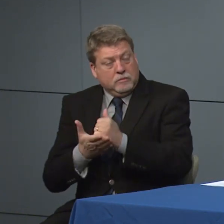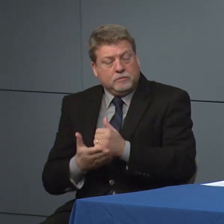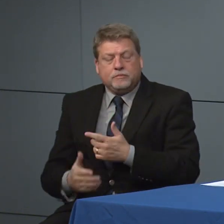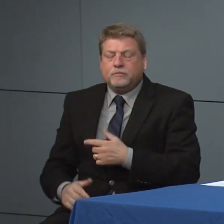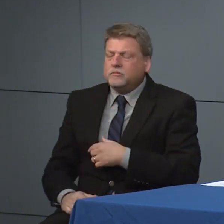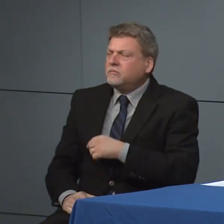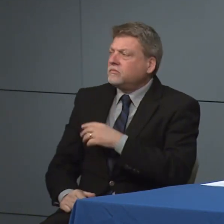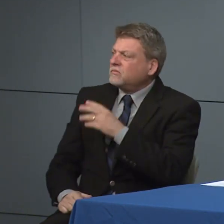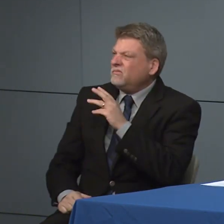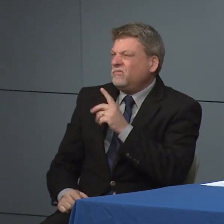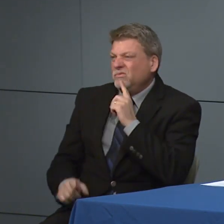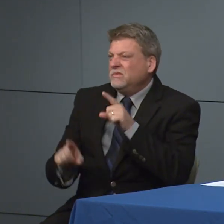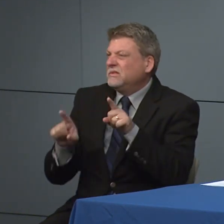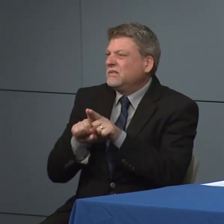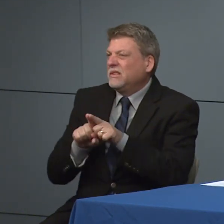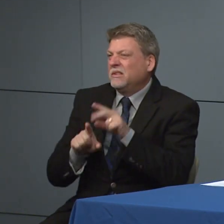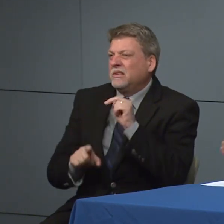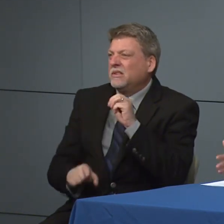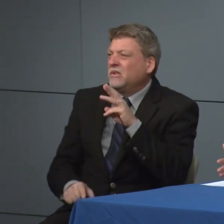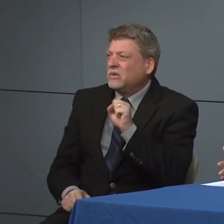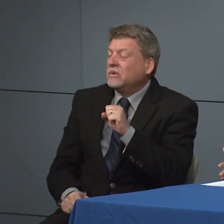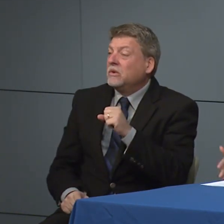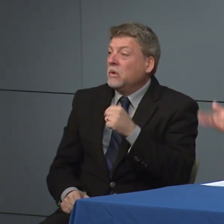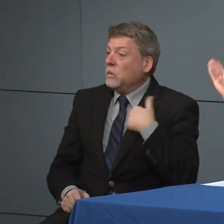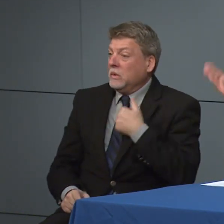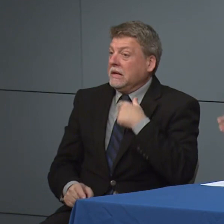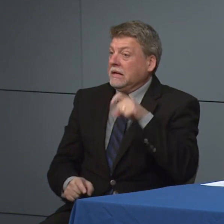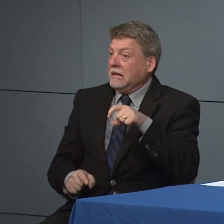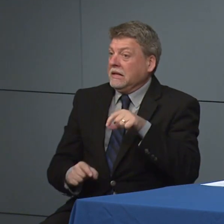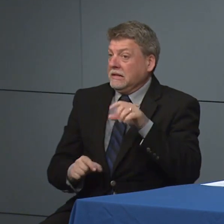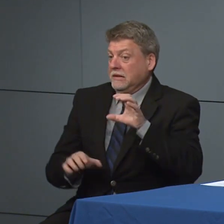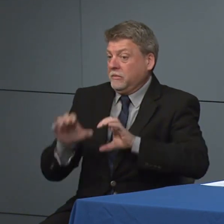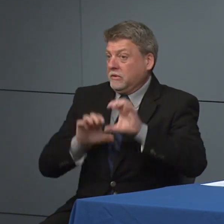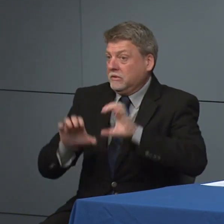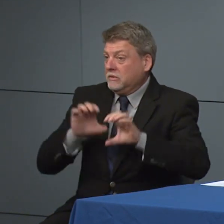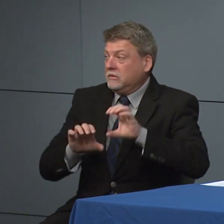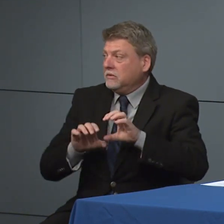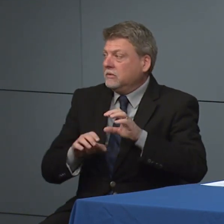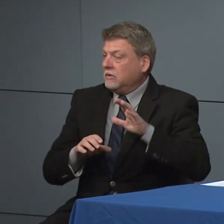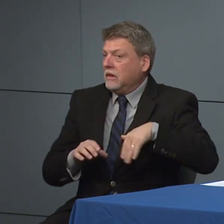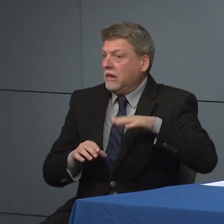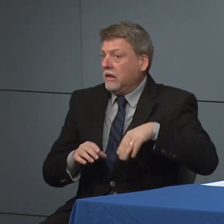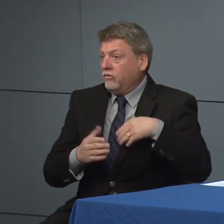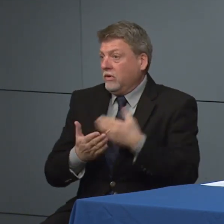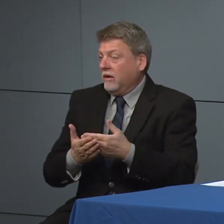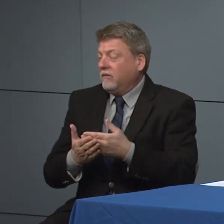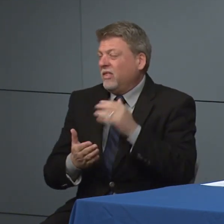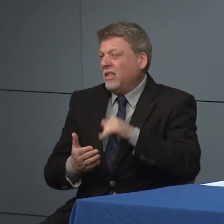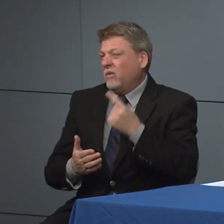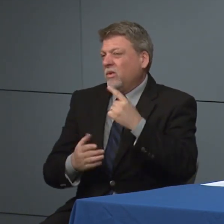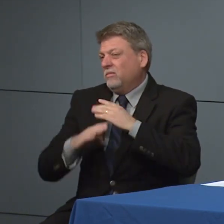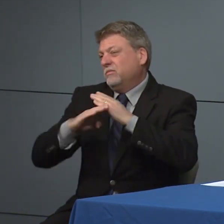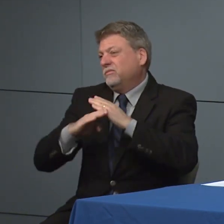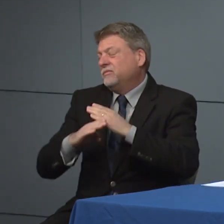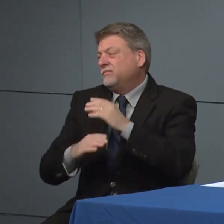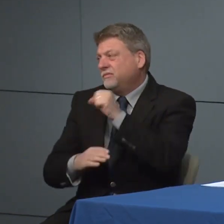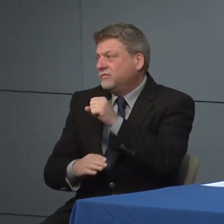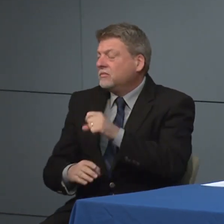the the parts of the testing that we needed that had been a barrier. But we've been also been getting really great